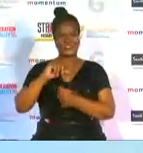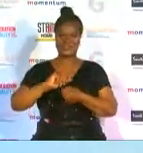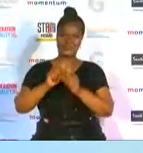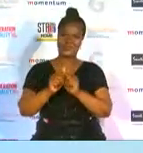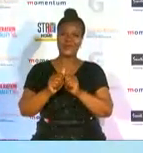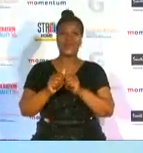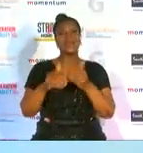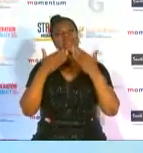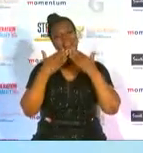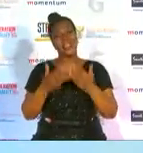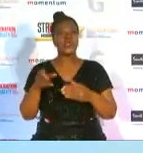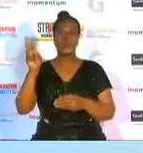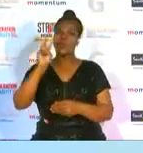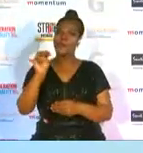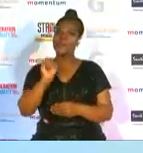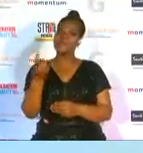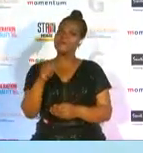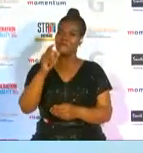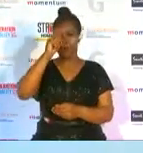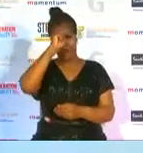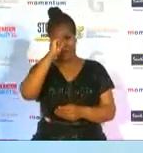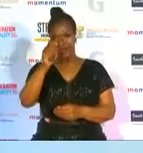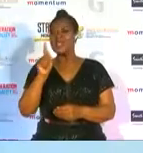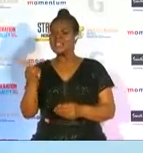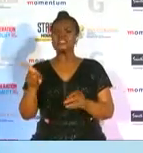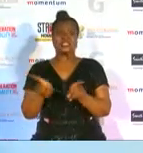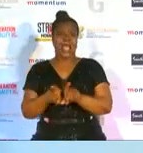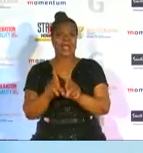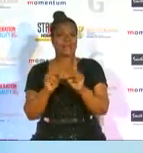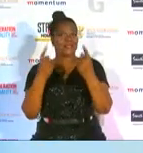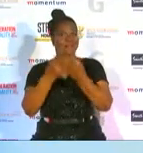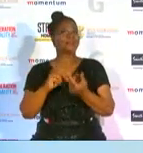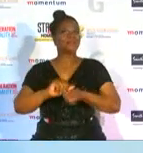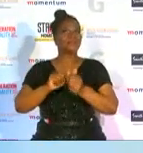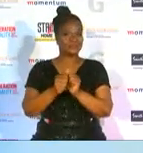momentum for the recognition and the ministry of sports i